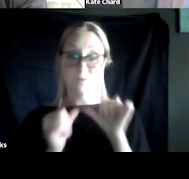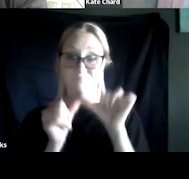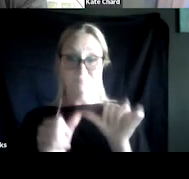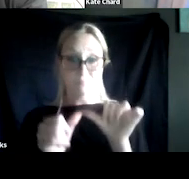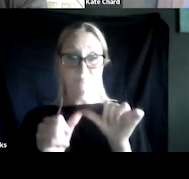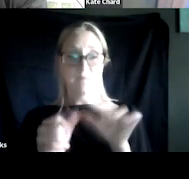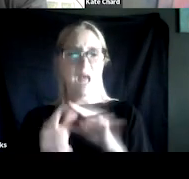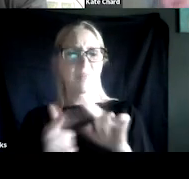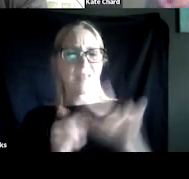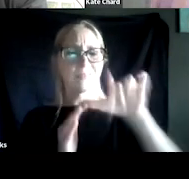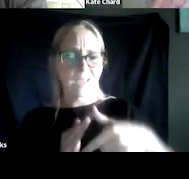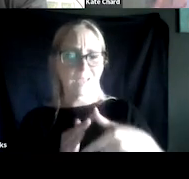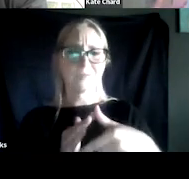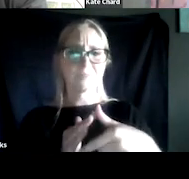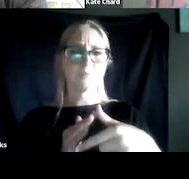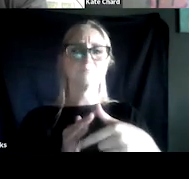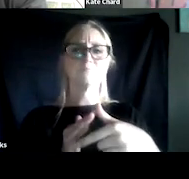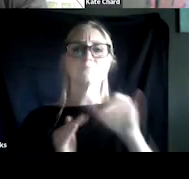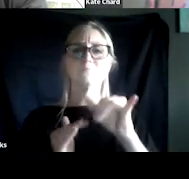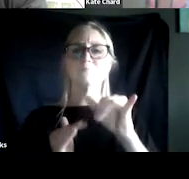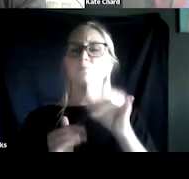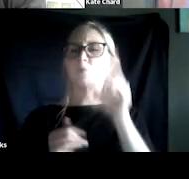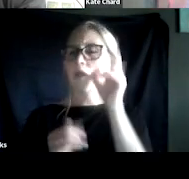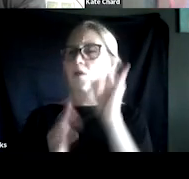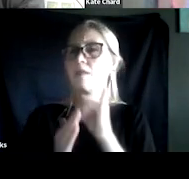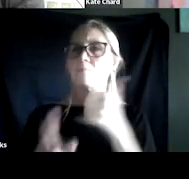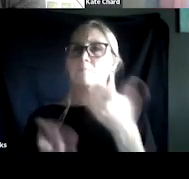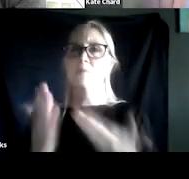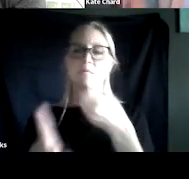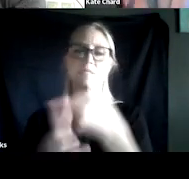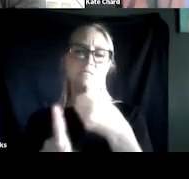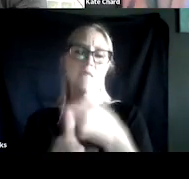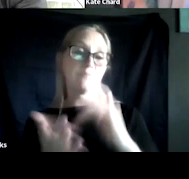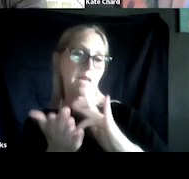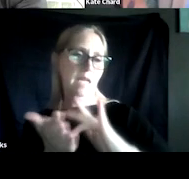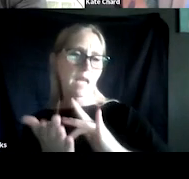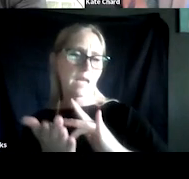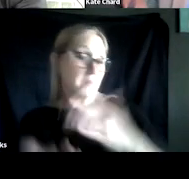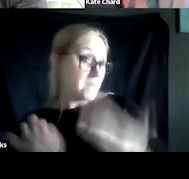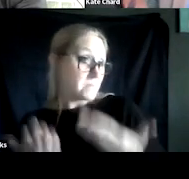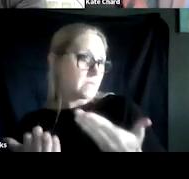got introduced of there being a self-medicating hypothesis, we just kind of went, oh no, can't possibly be true.